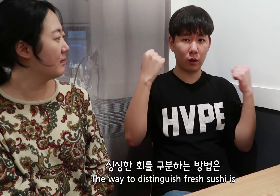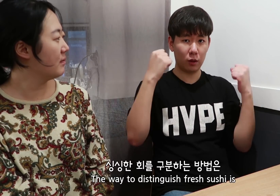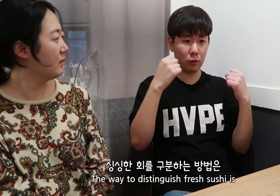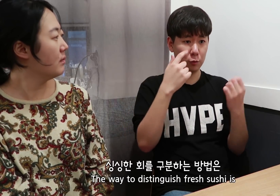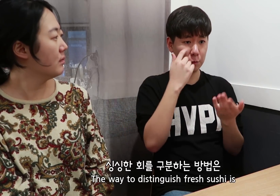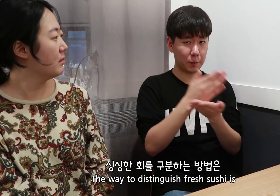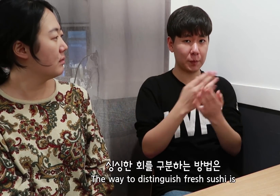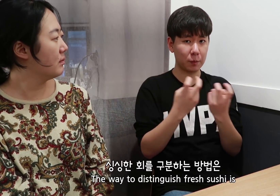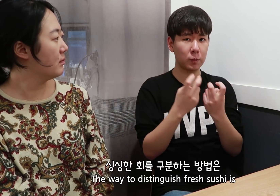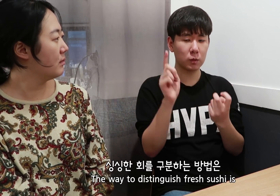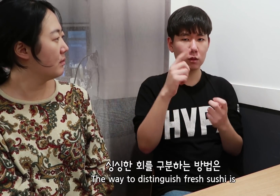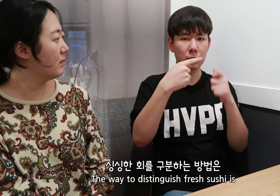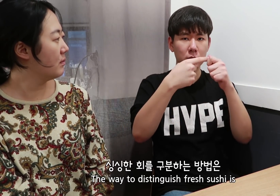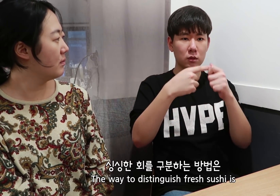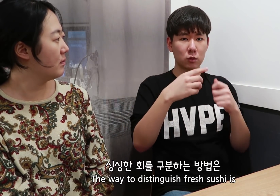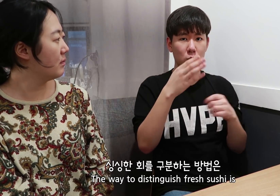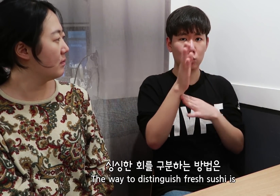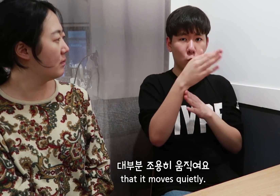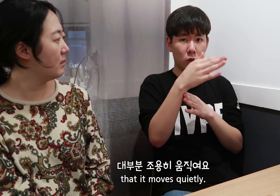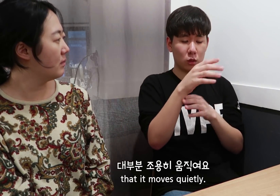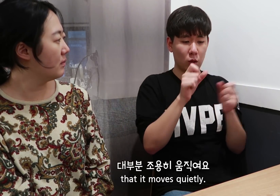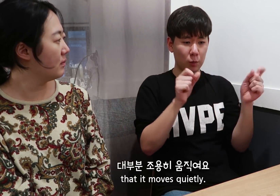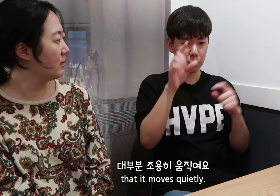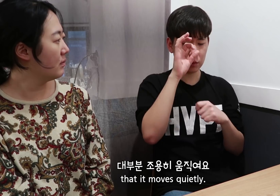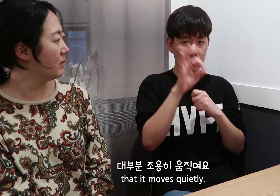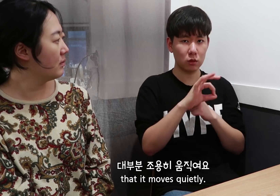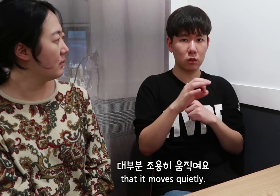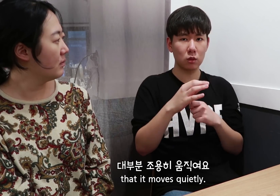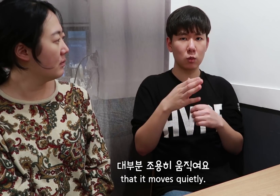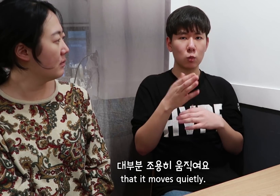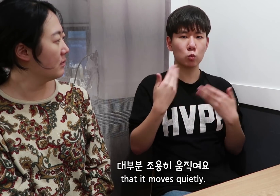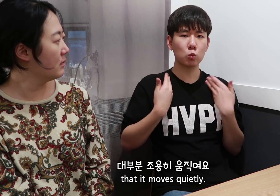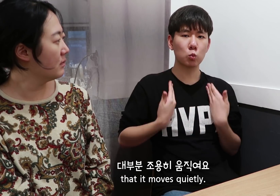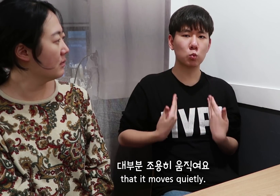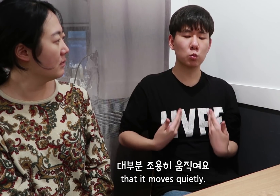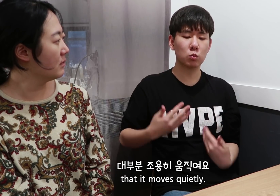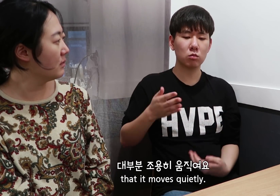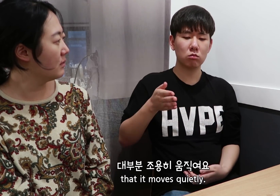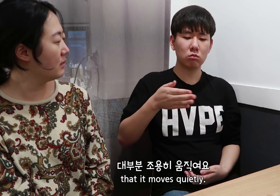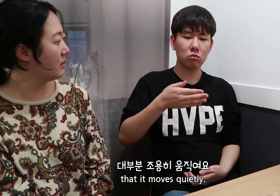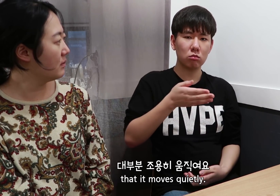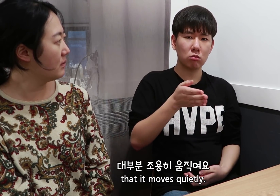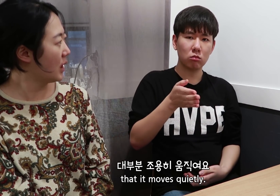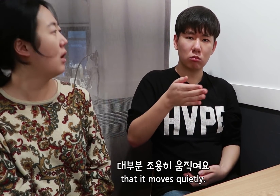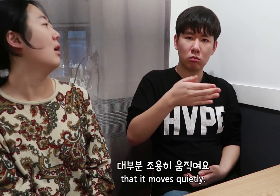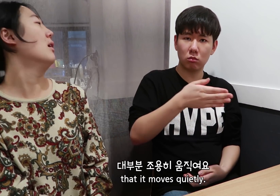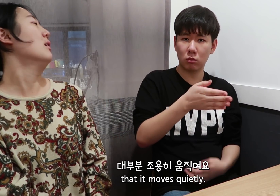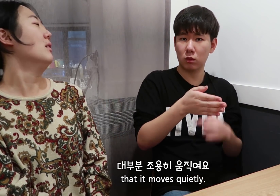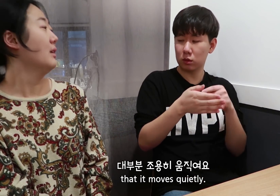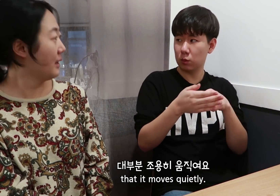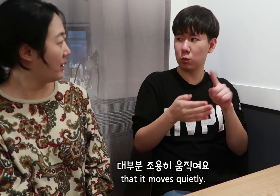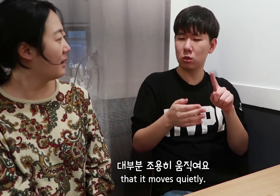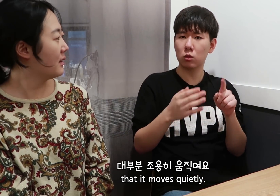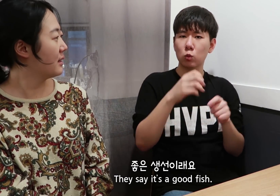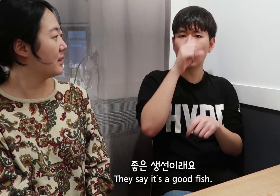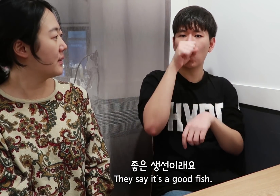The way to distinguish fresh sushi is that it moves quietly.